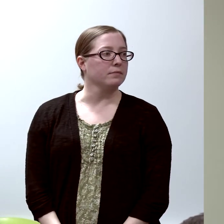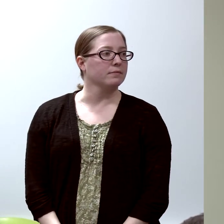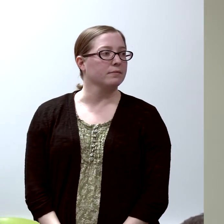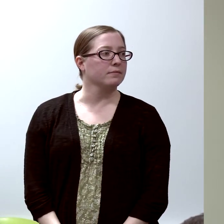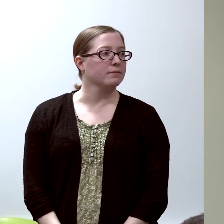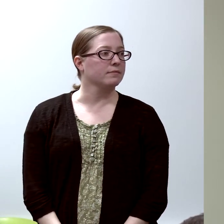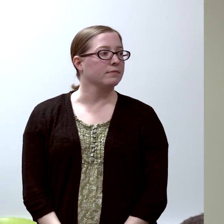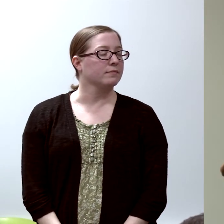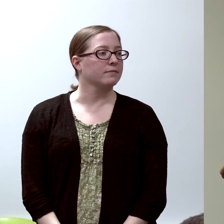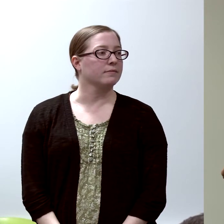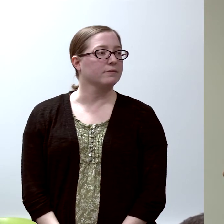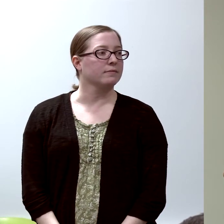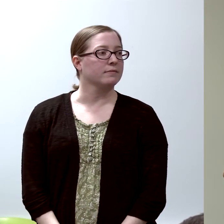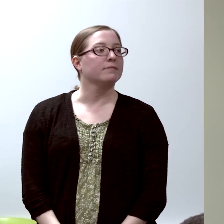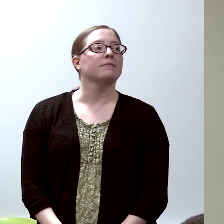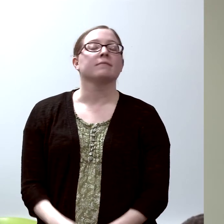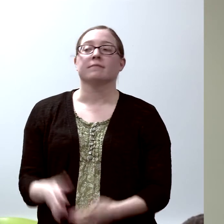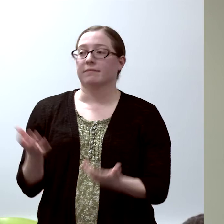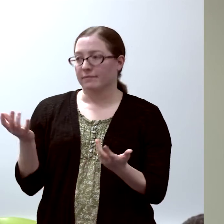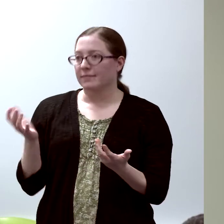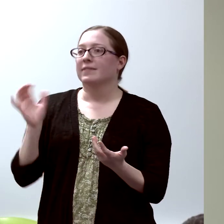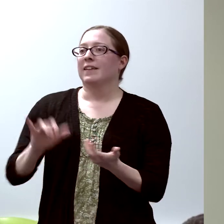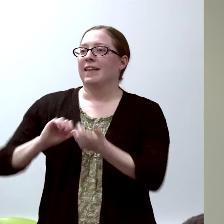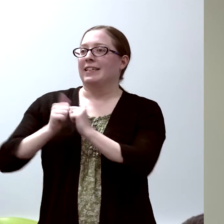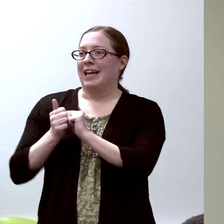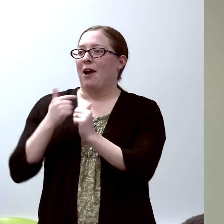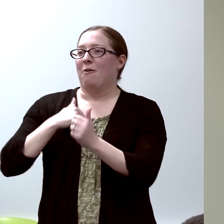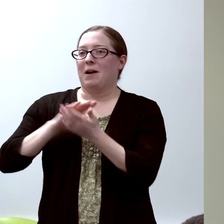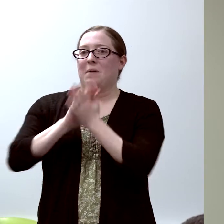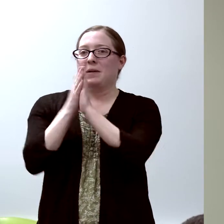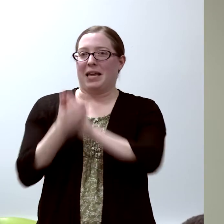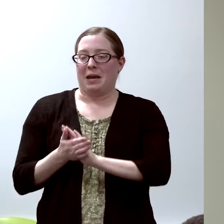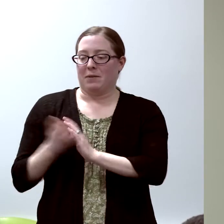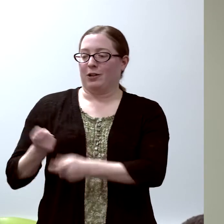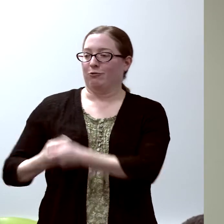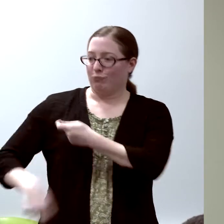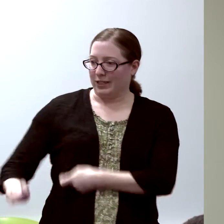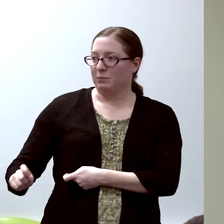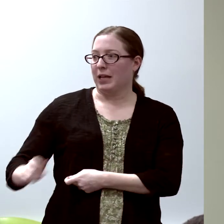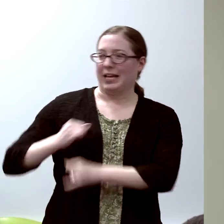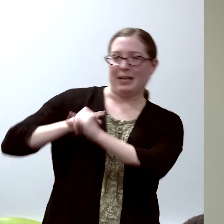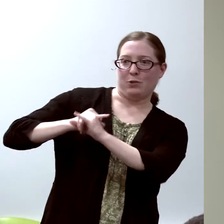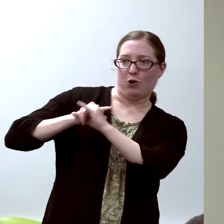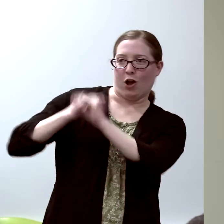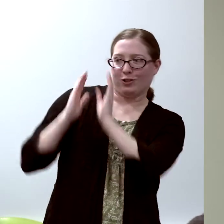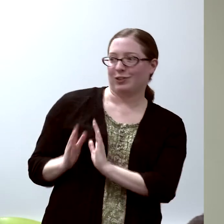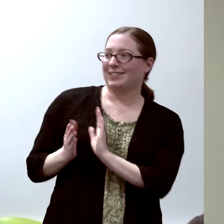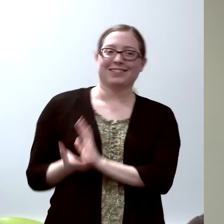and that's how I ended up as a transplant immunologist.